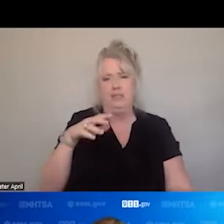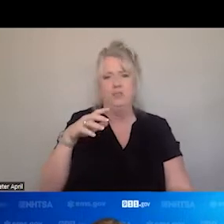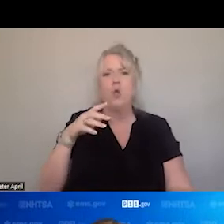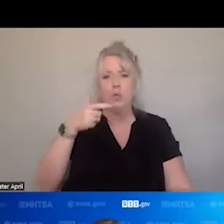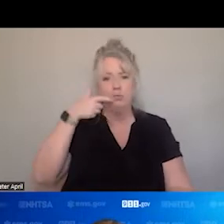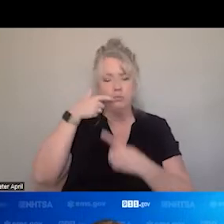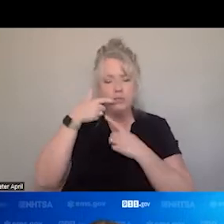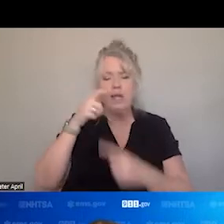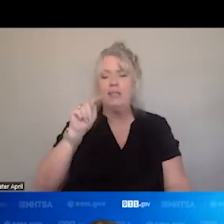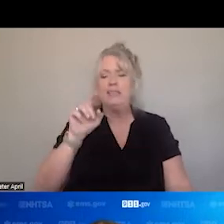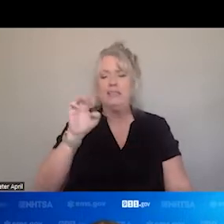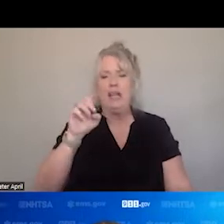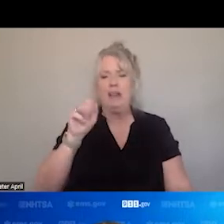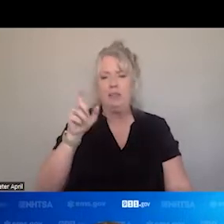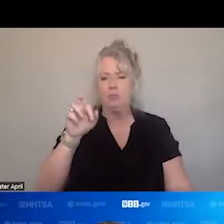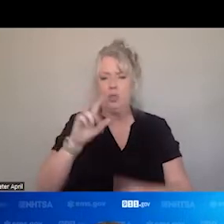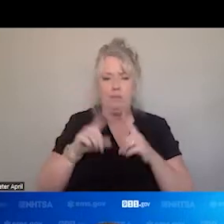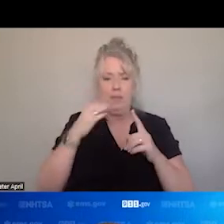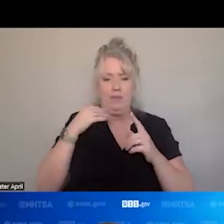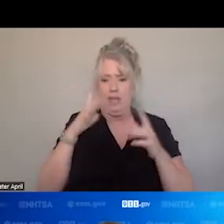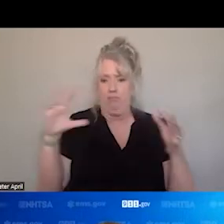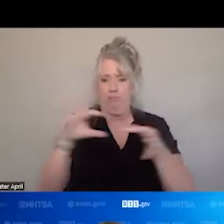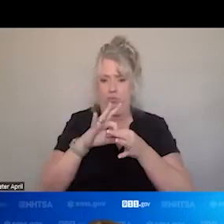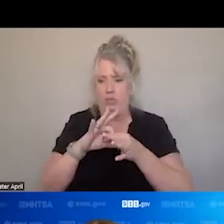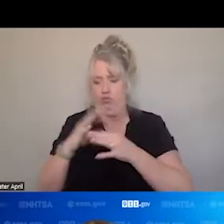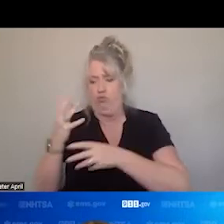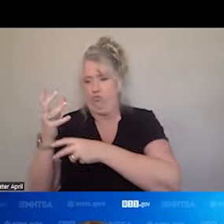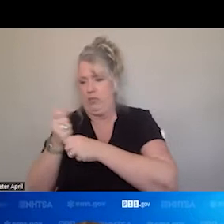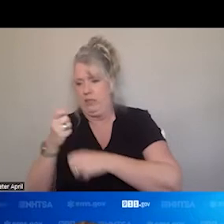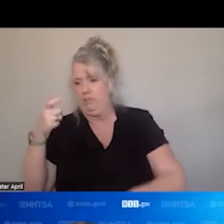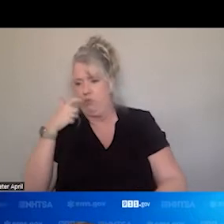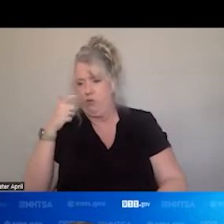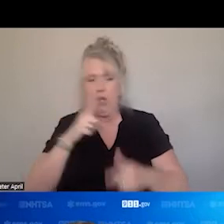THAT TIME FROM THE CALL BEING RECEIVED UNTIL THE TIME THAT THE FIRST RESPONDERS ARRIVE ON SCENE.